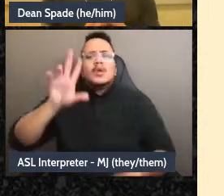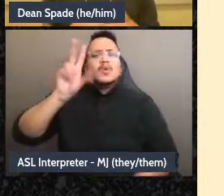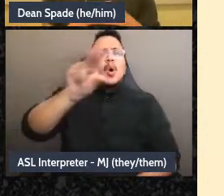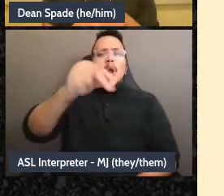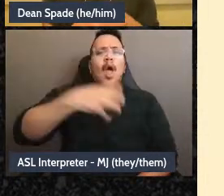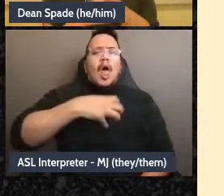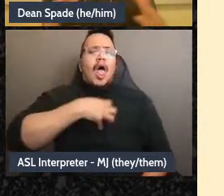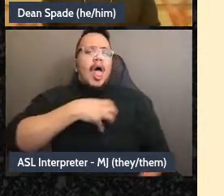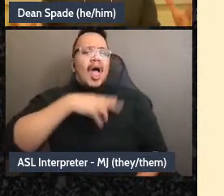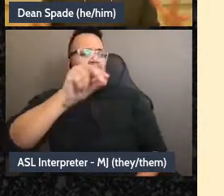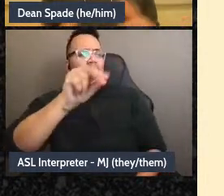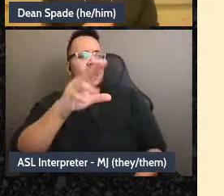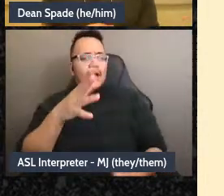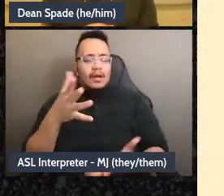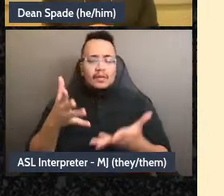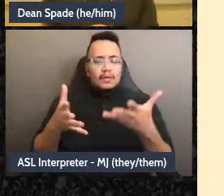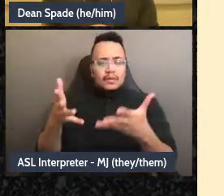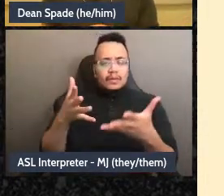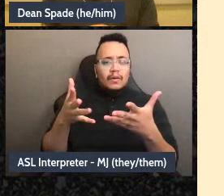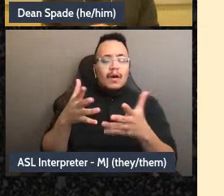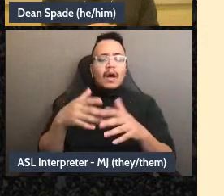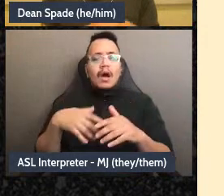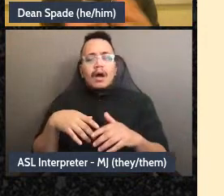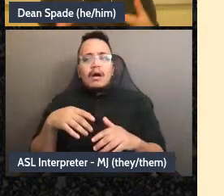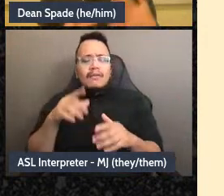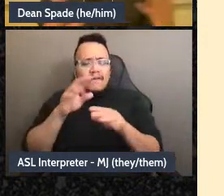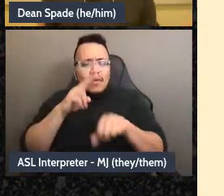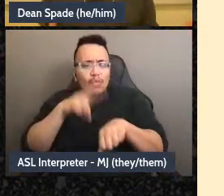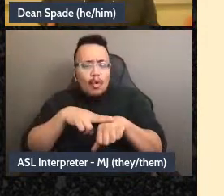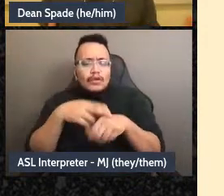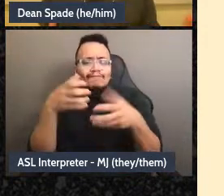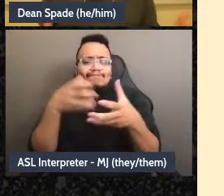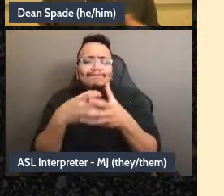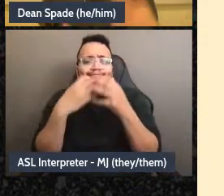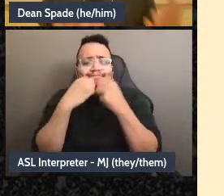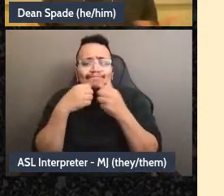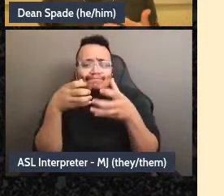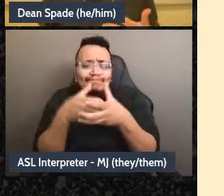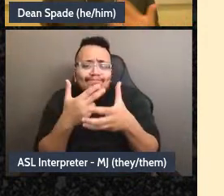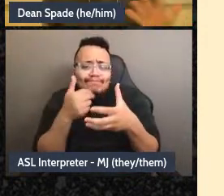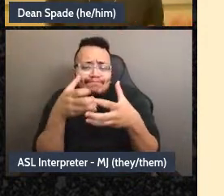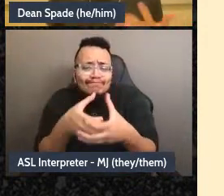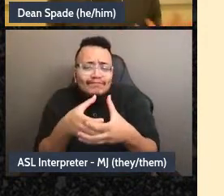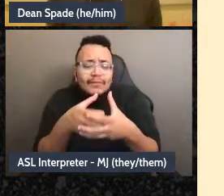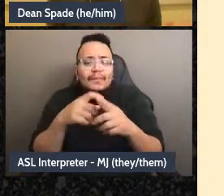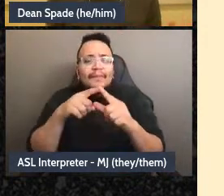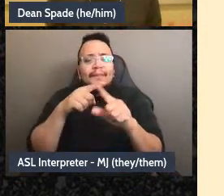so tight that people can't enter and leave or that isn't flexible enough to recognize people's lives,